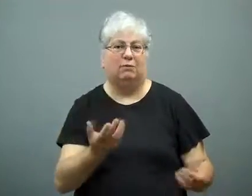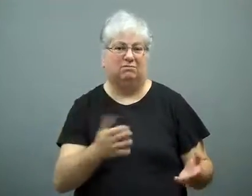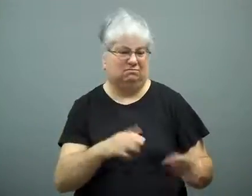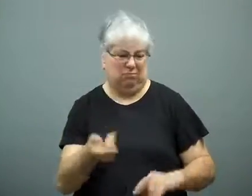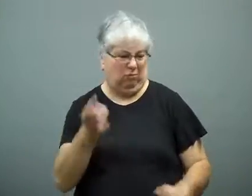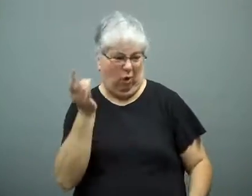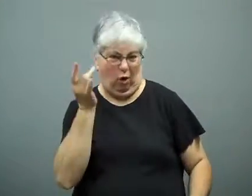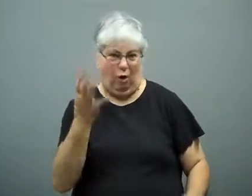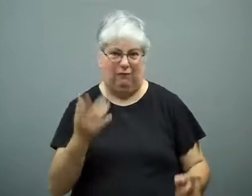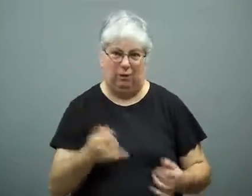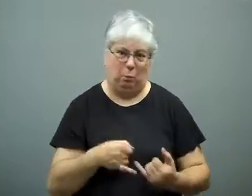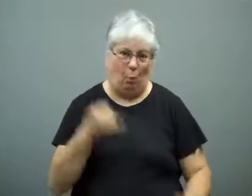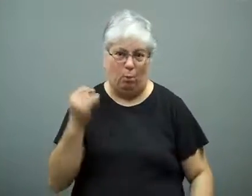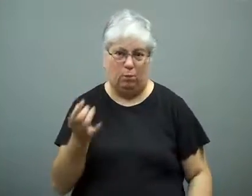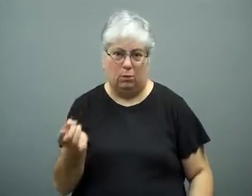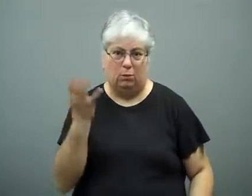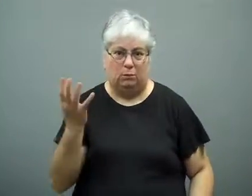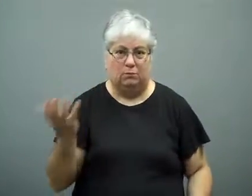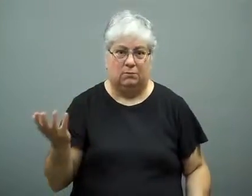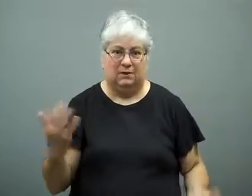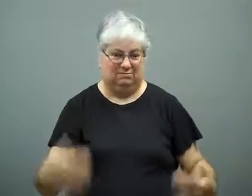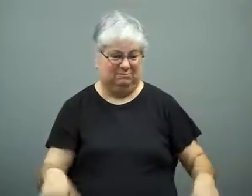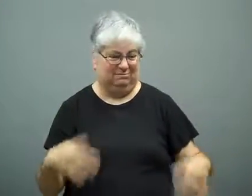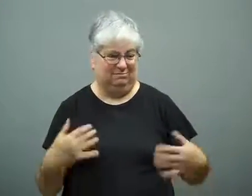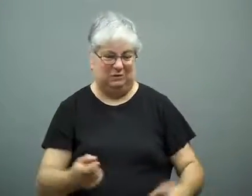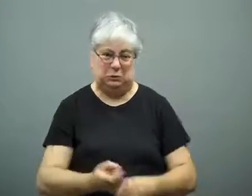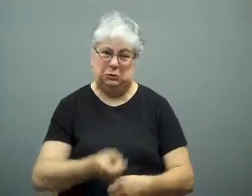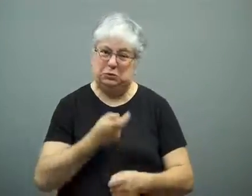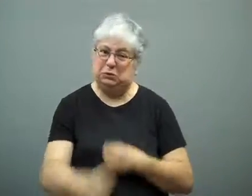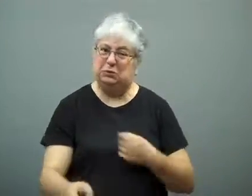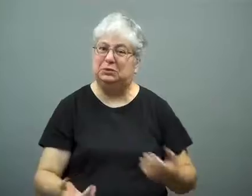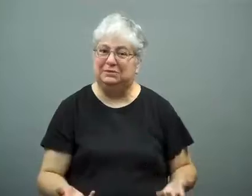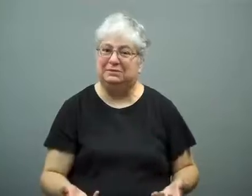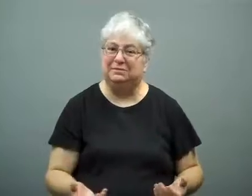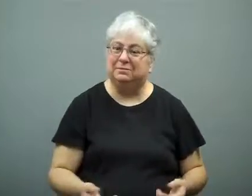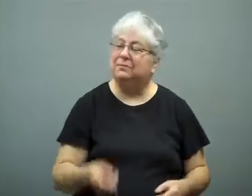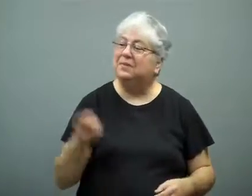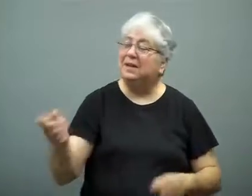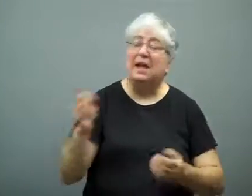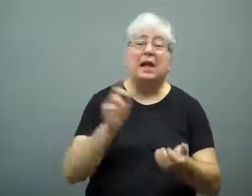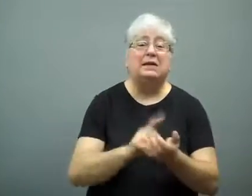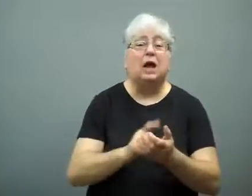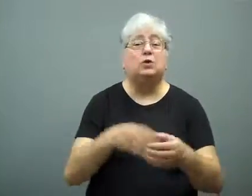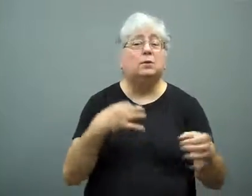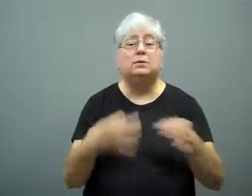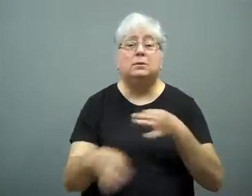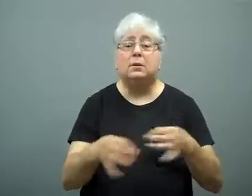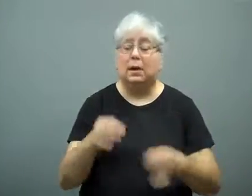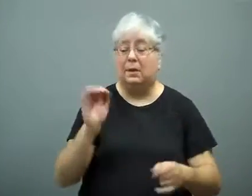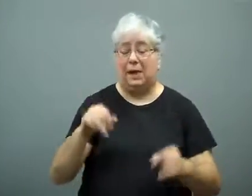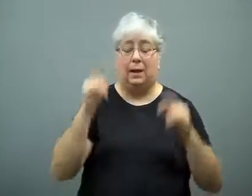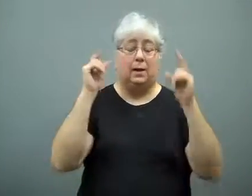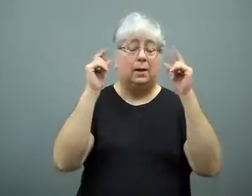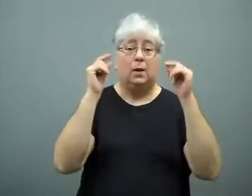He looked terrible, and was very thin. It ran him down.